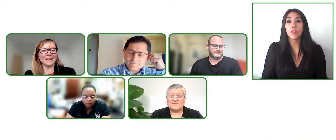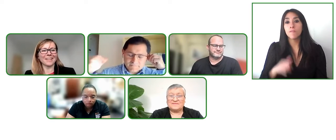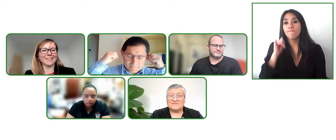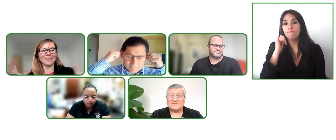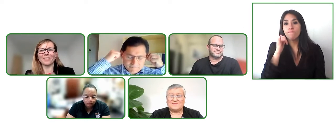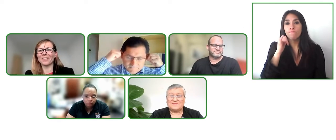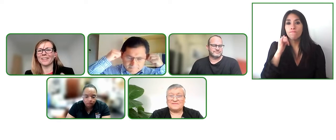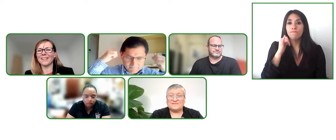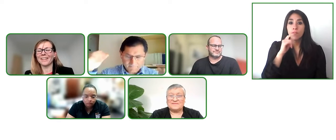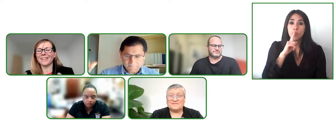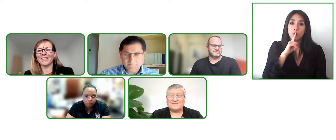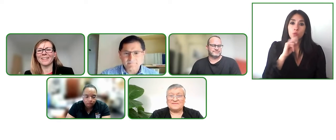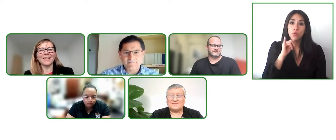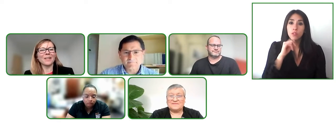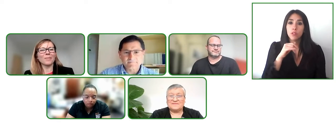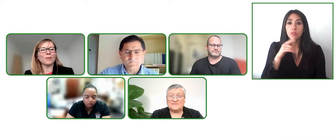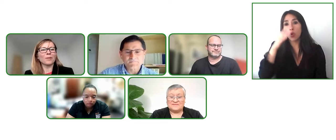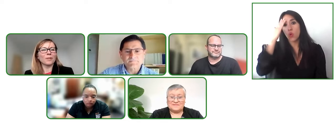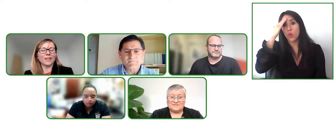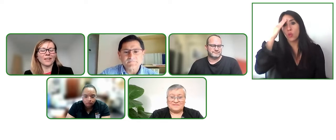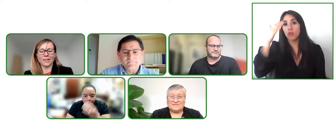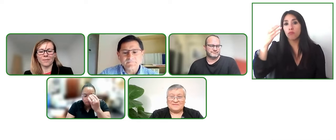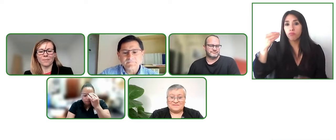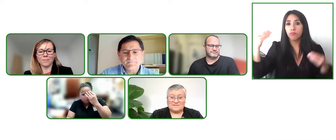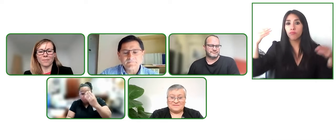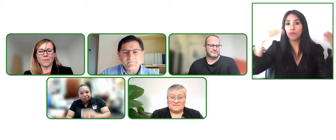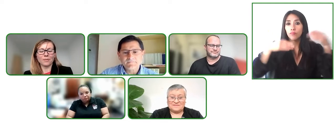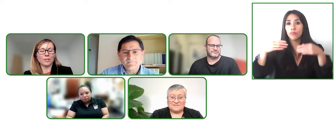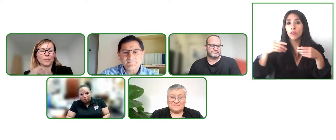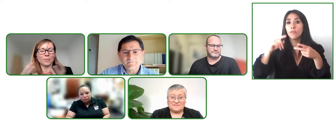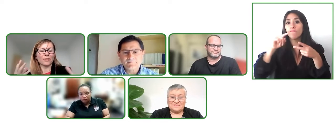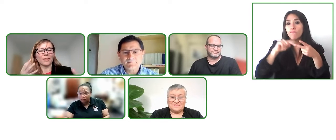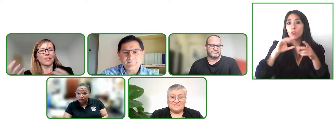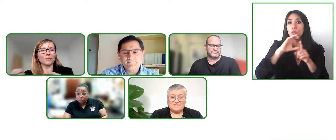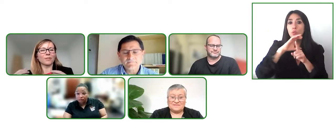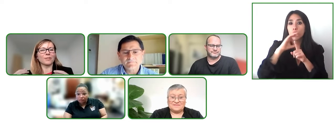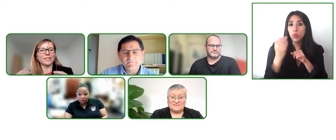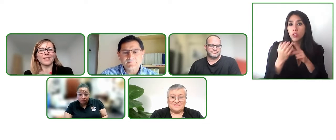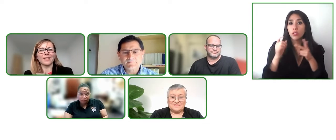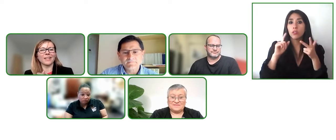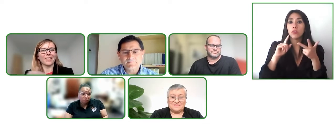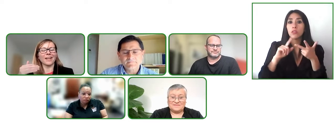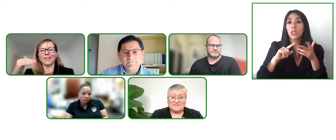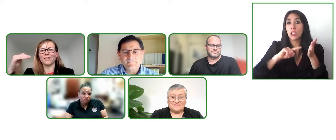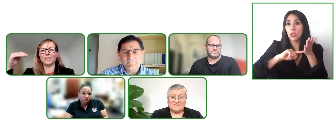we talk about culture we talk about technology but what we have heard about all